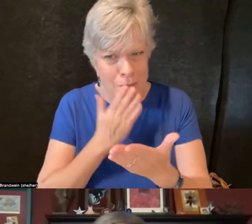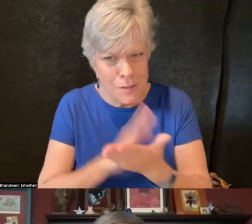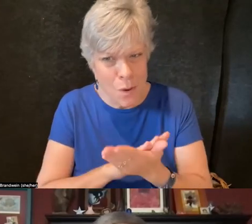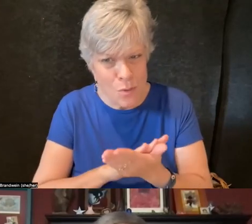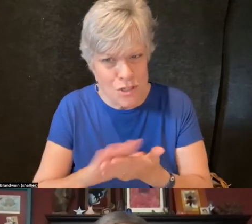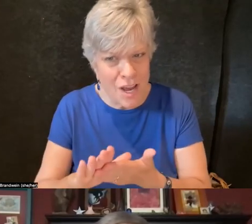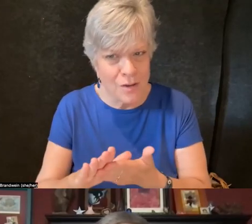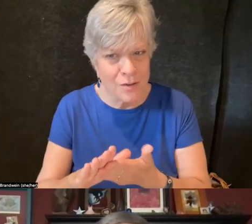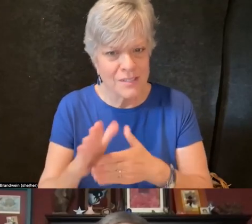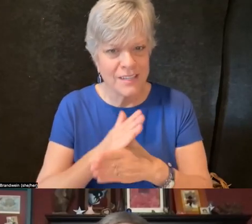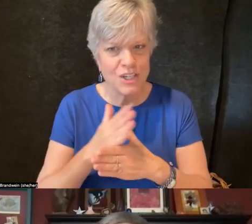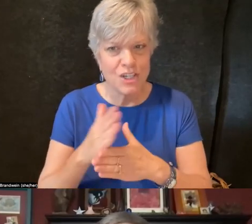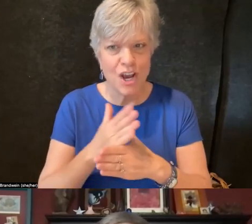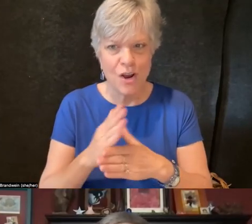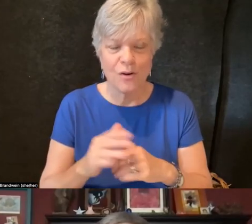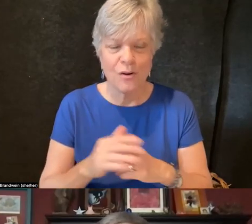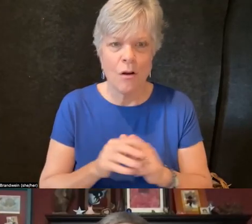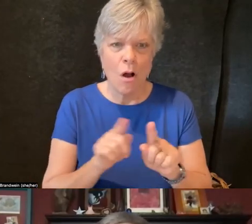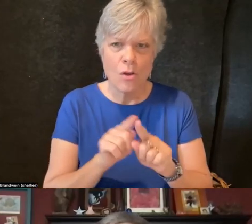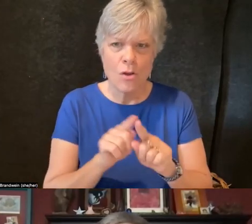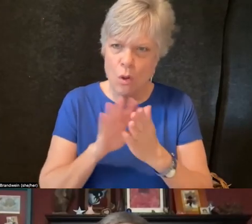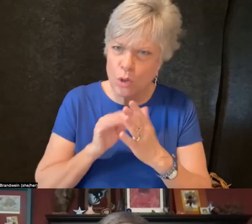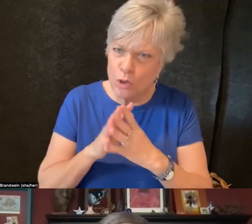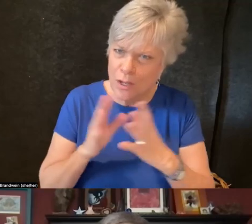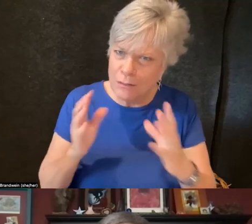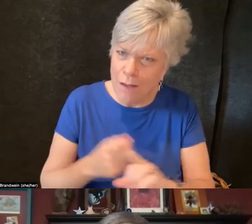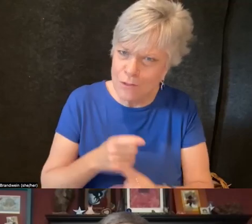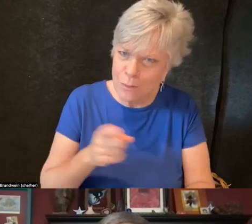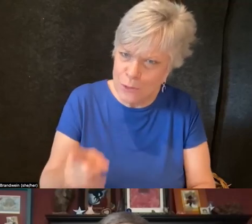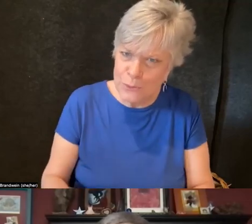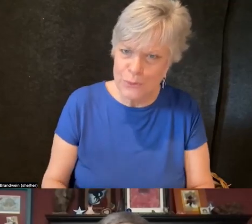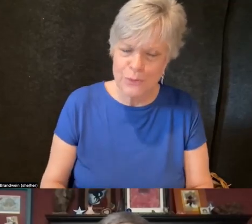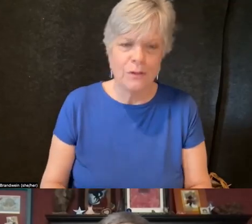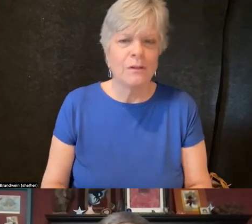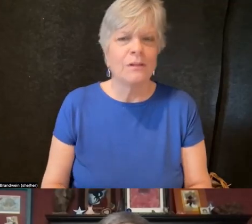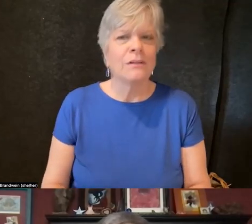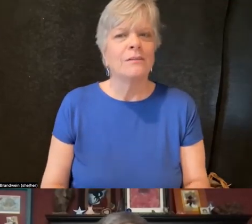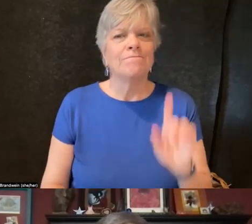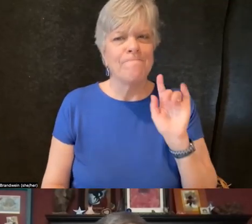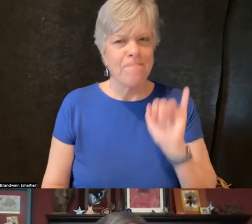I've also learned so much. And that's one thing that I'm always just...